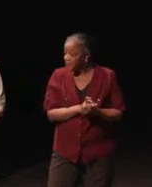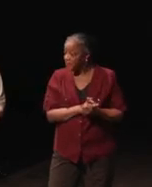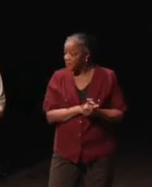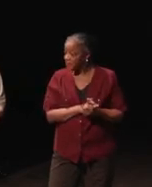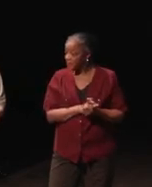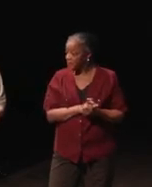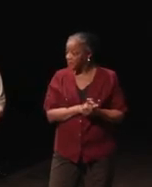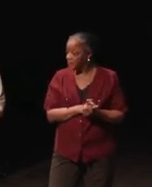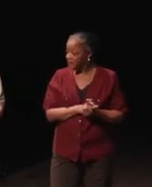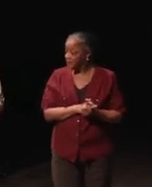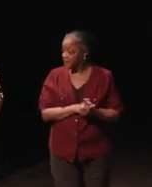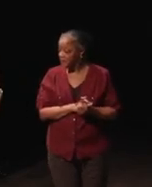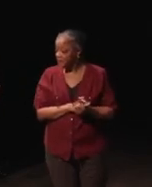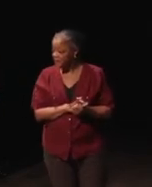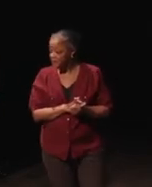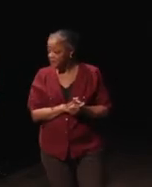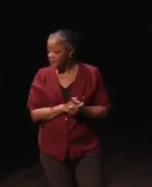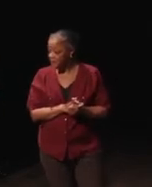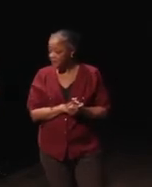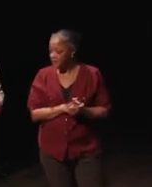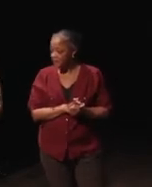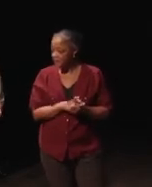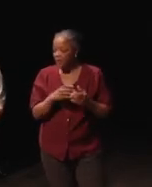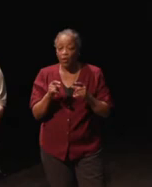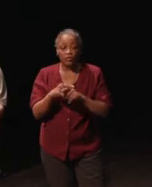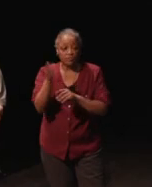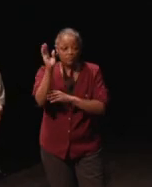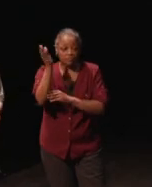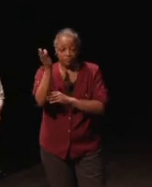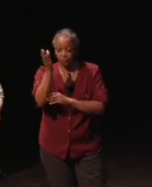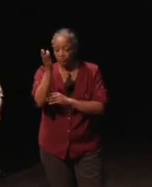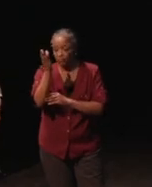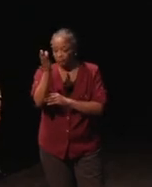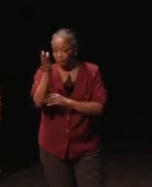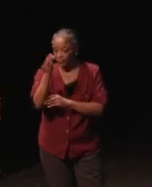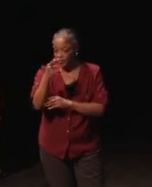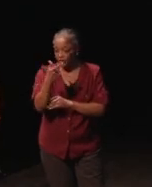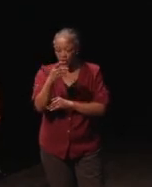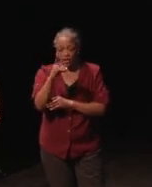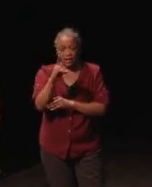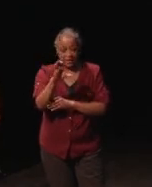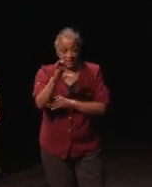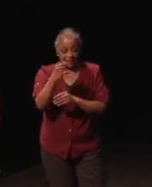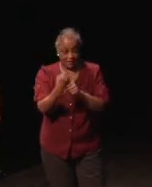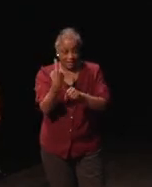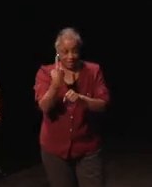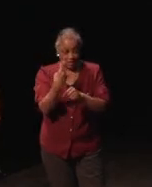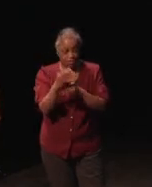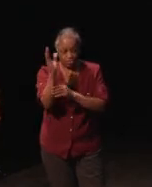So, I also like I said gave a talk at GDC last year that covered